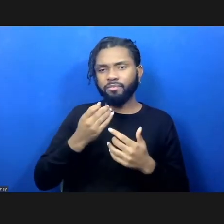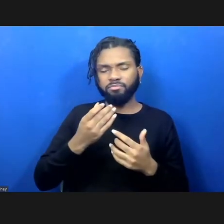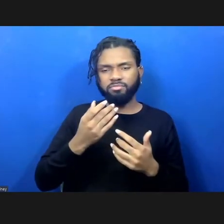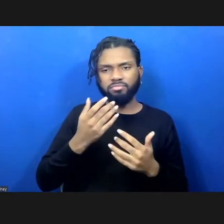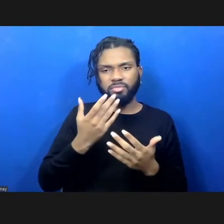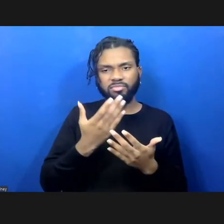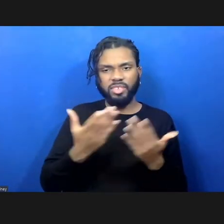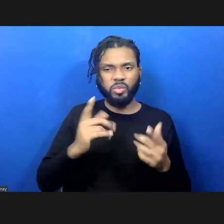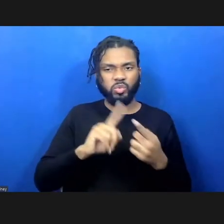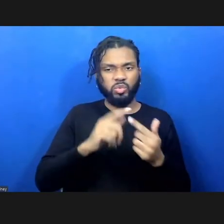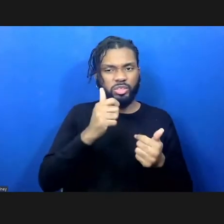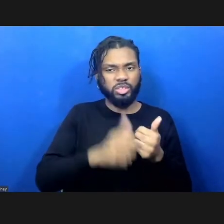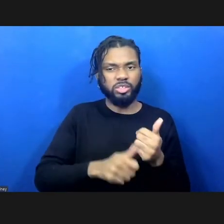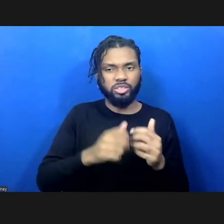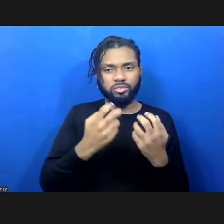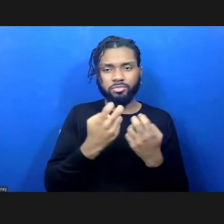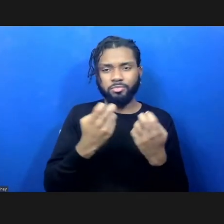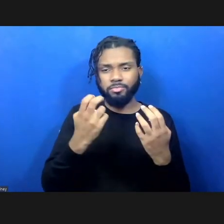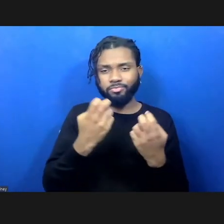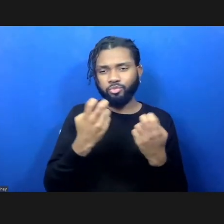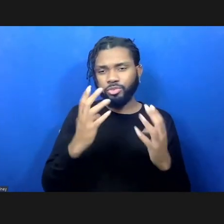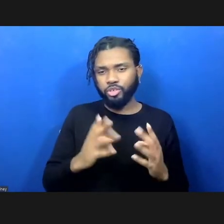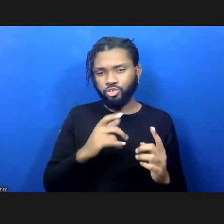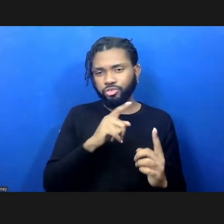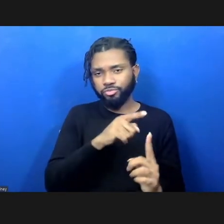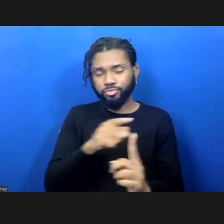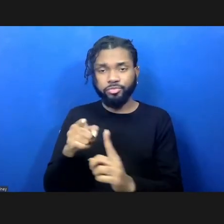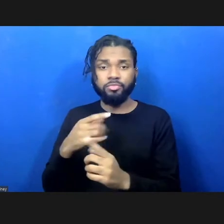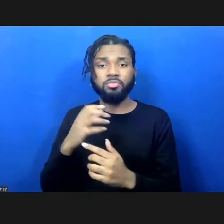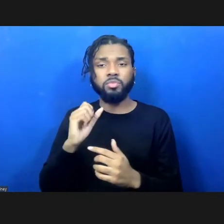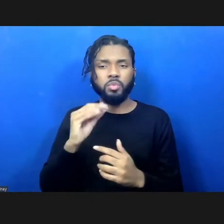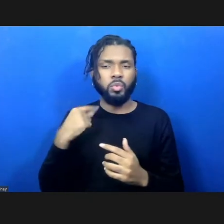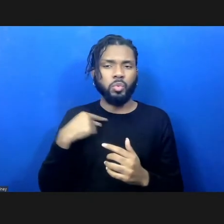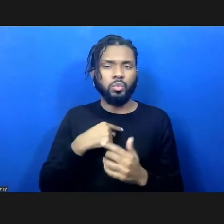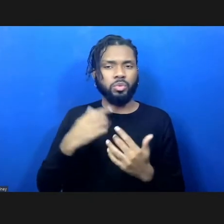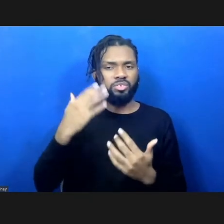in turn, individually, just so that we have a background on their incredible